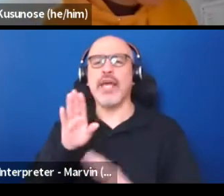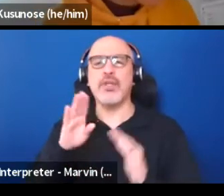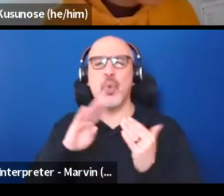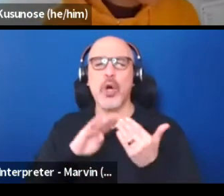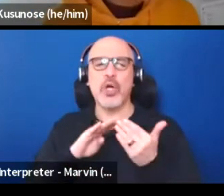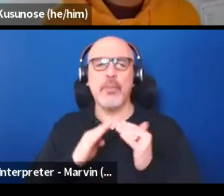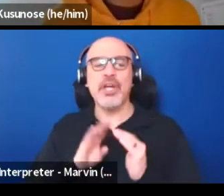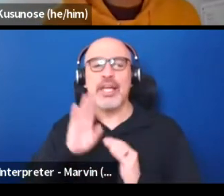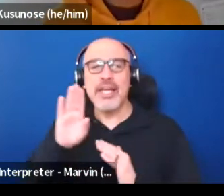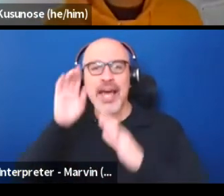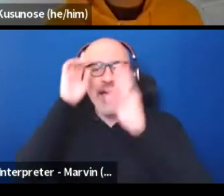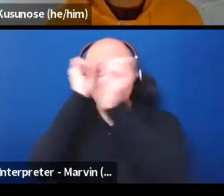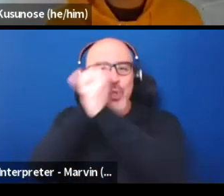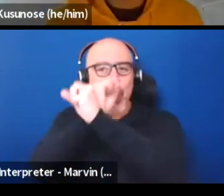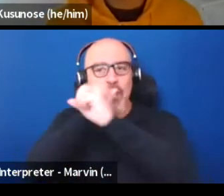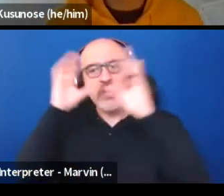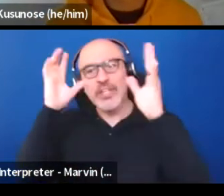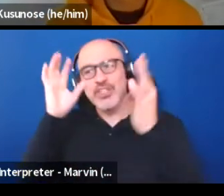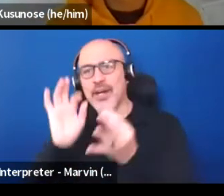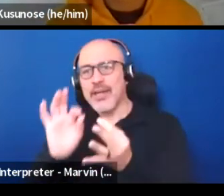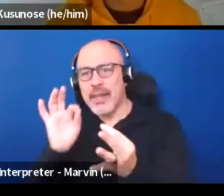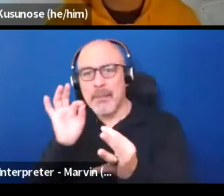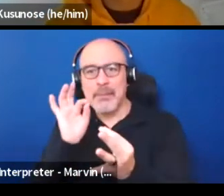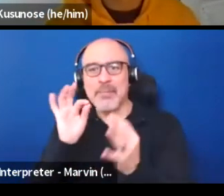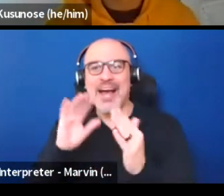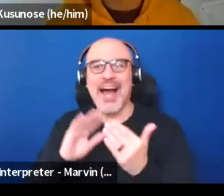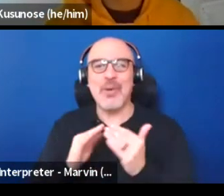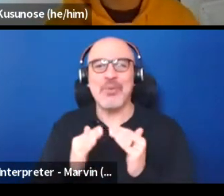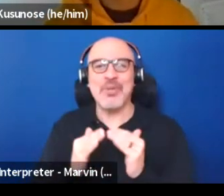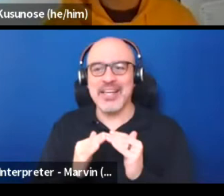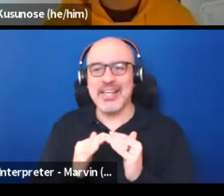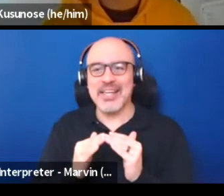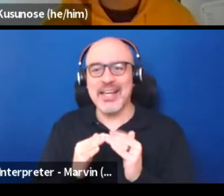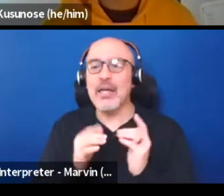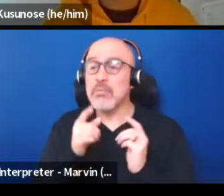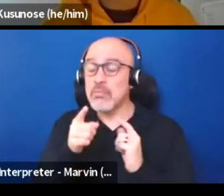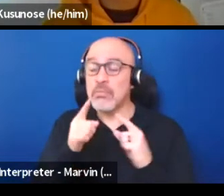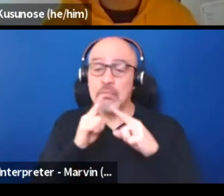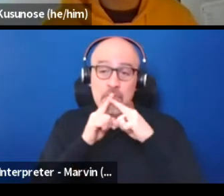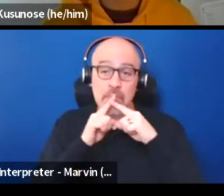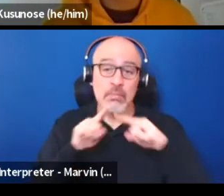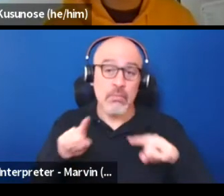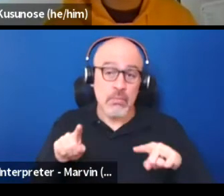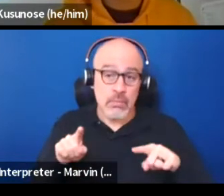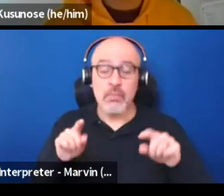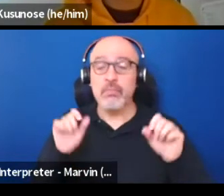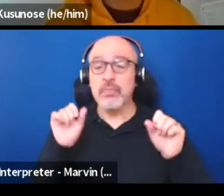in your vision of the ideal community? And you can either unmute yourself or put in the chat